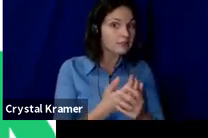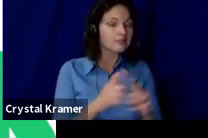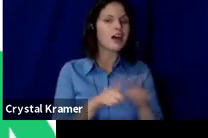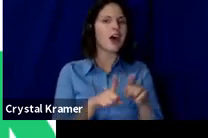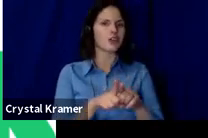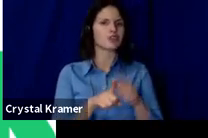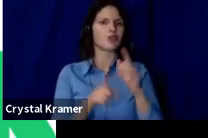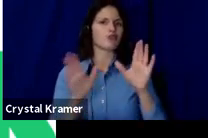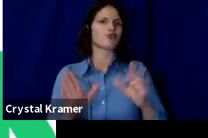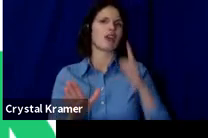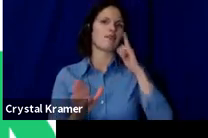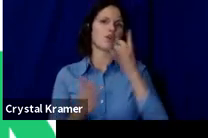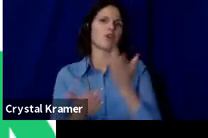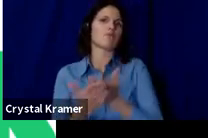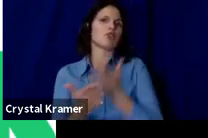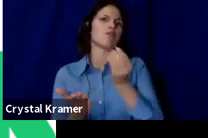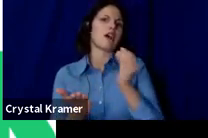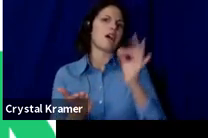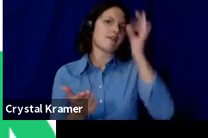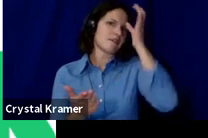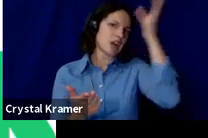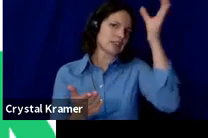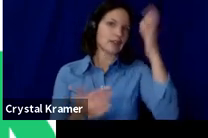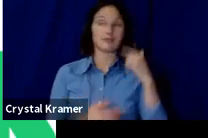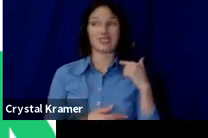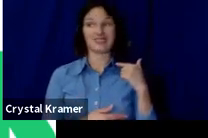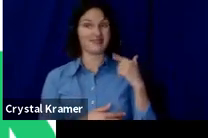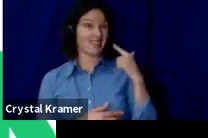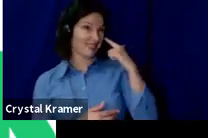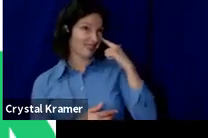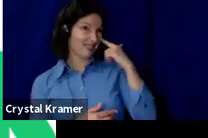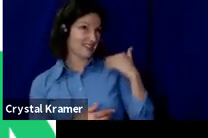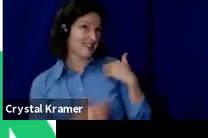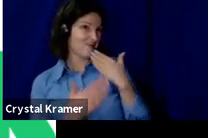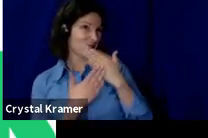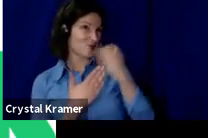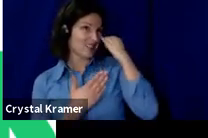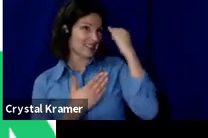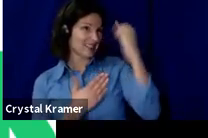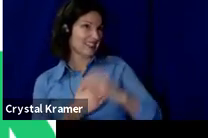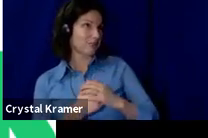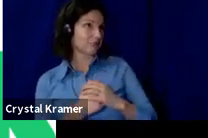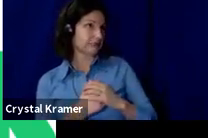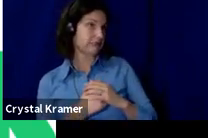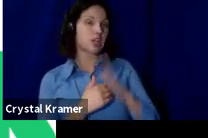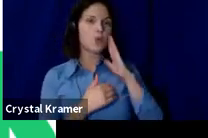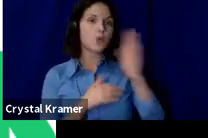If you're looking to say, I think I have a really good idea, will you be able to support it?